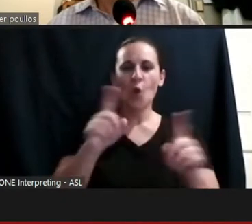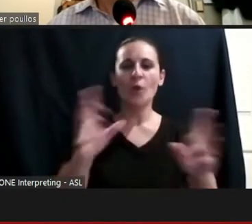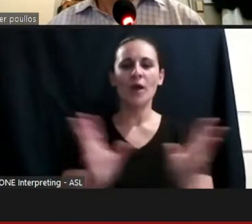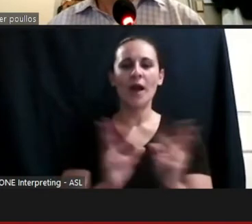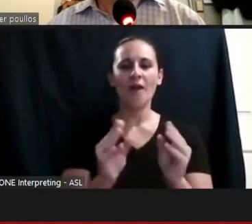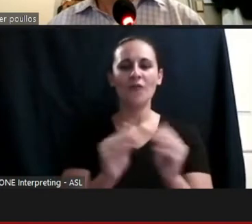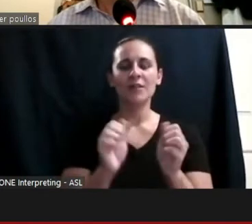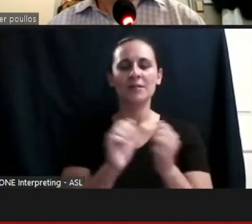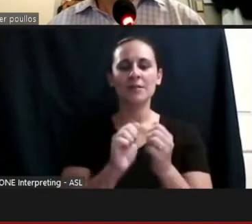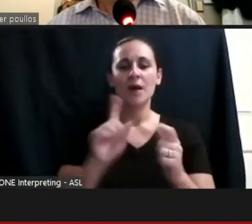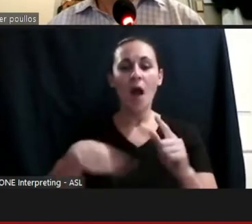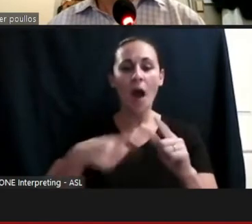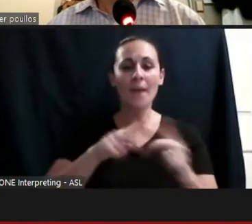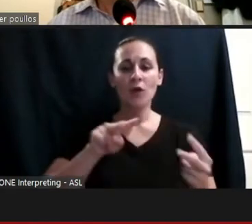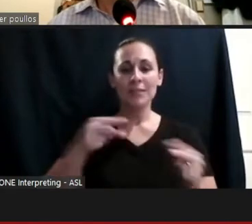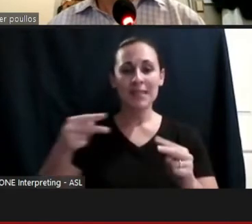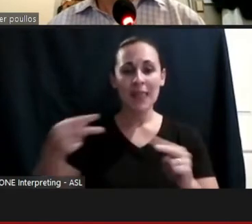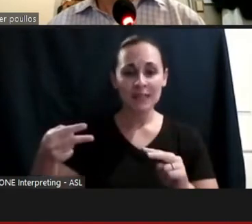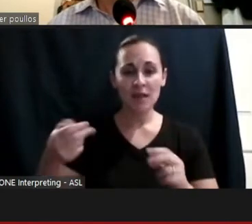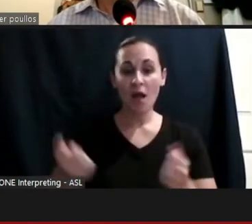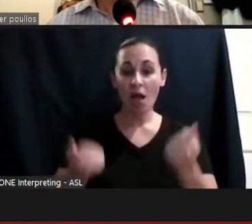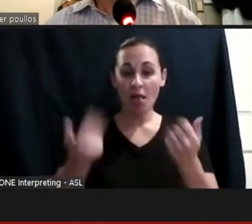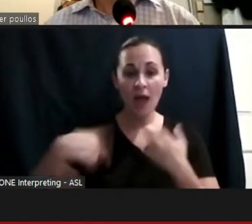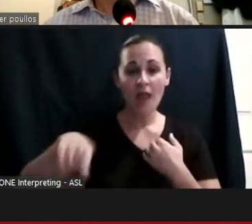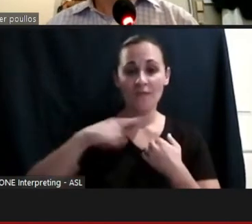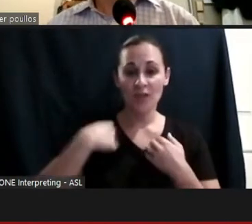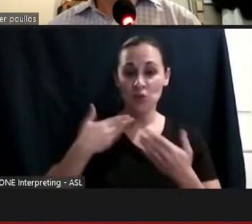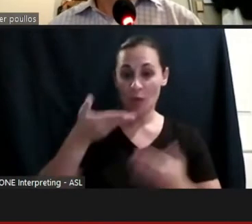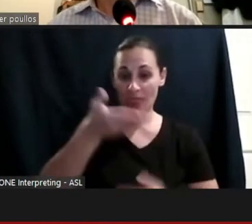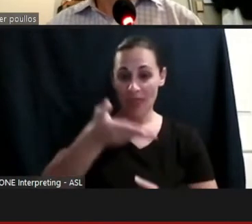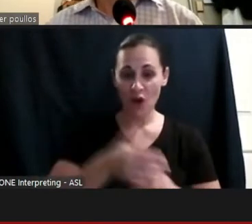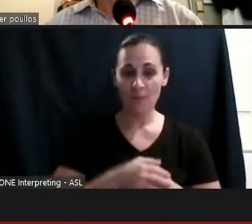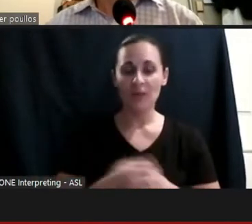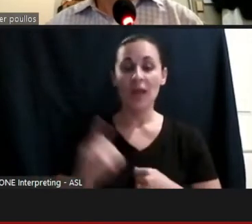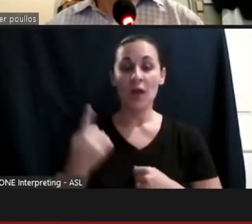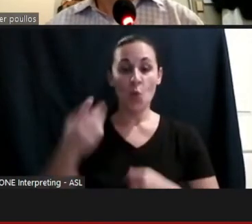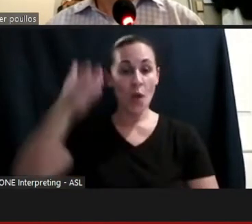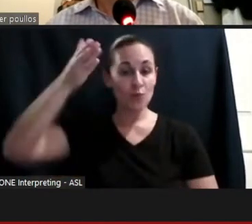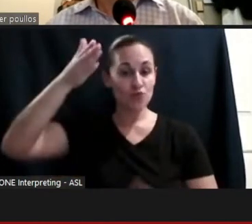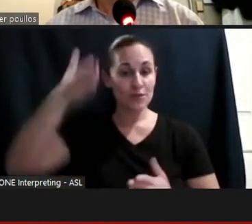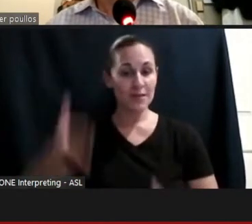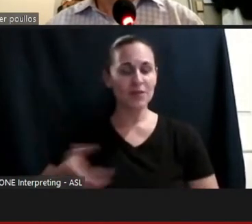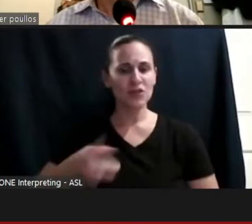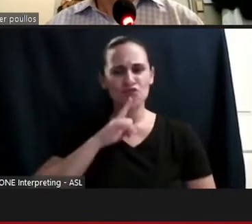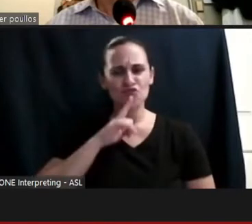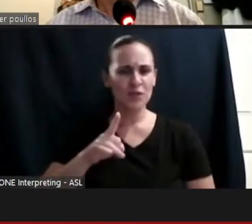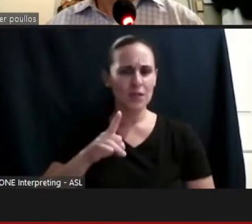of us were there and this one presenter who is very big on this idea of the positive parts